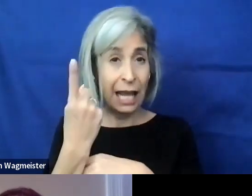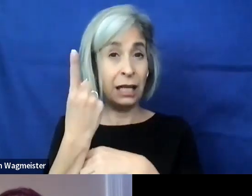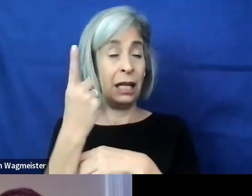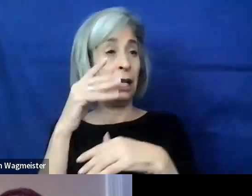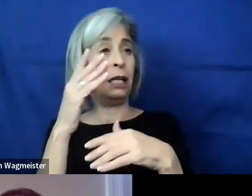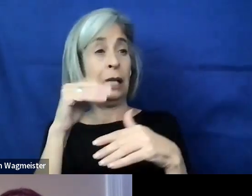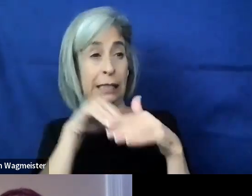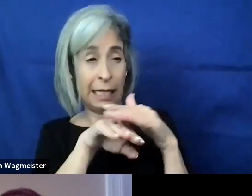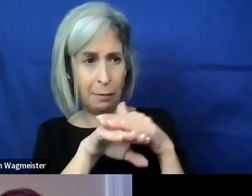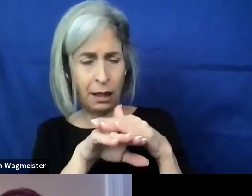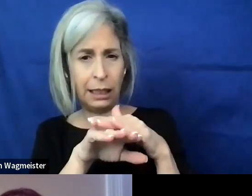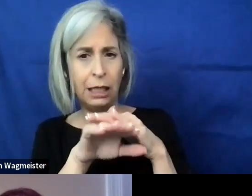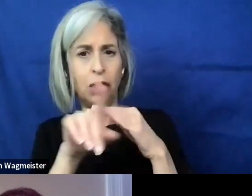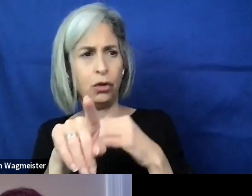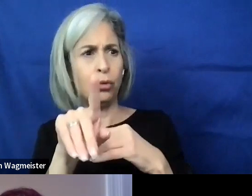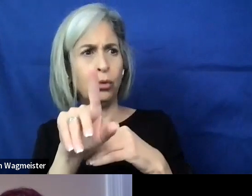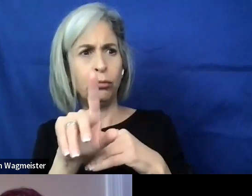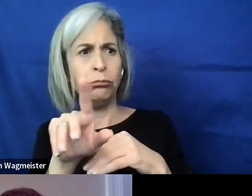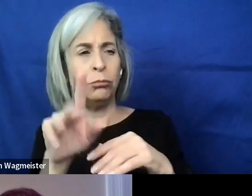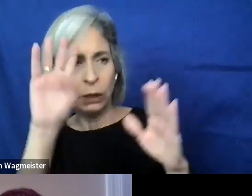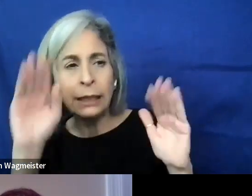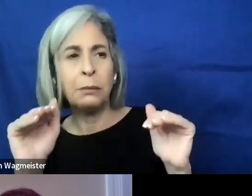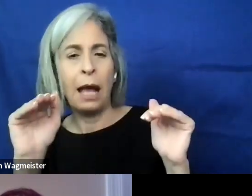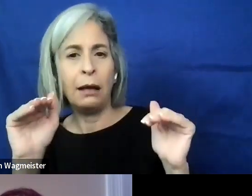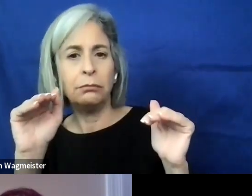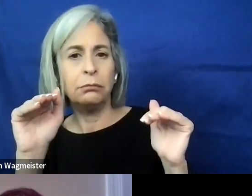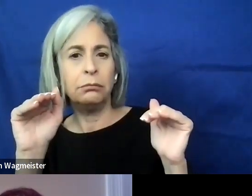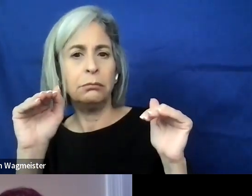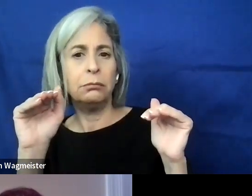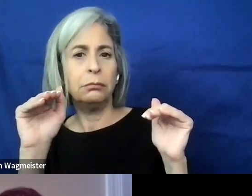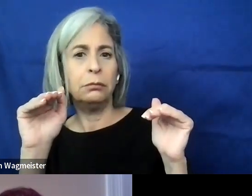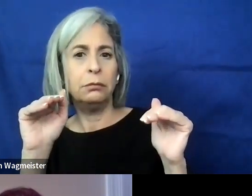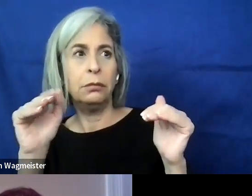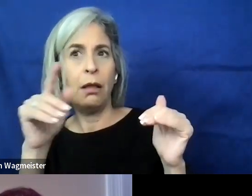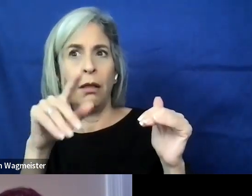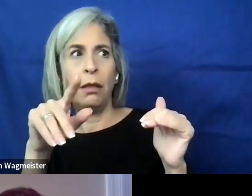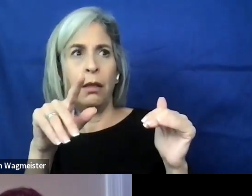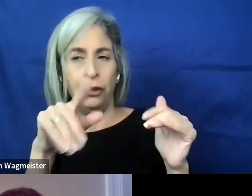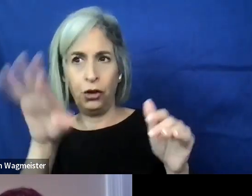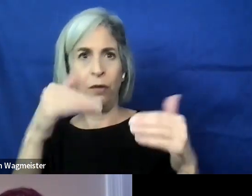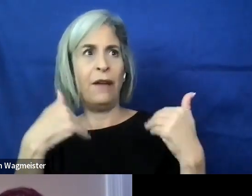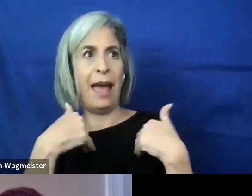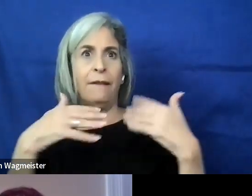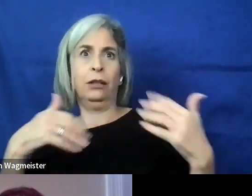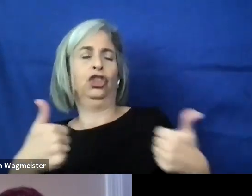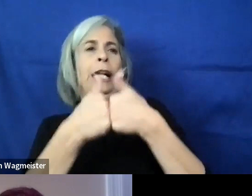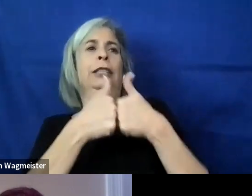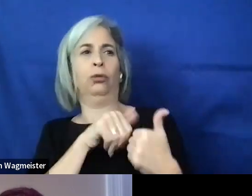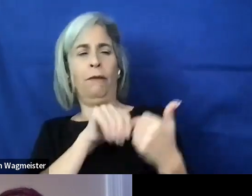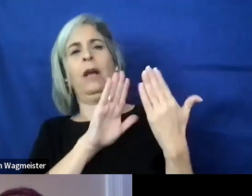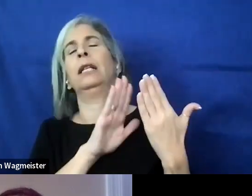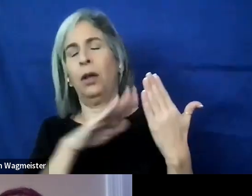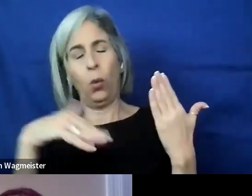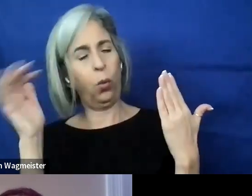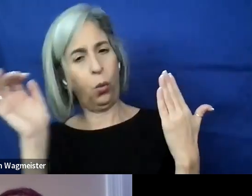And you will you would expect like the challenge you would face, the resistance, and knowing